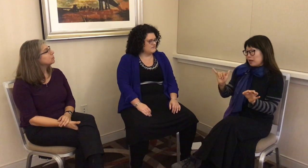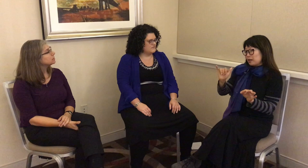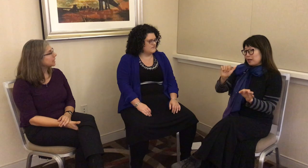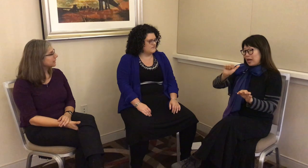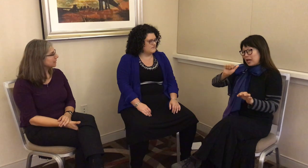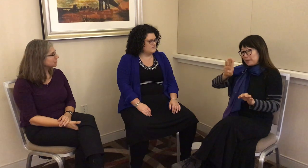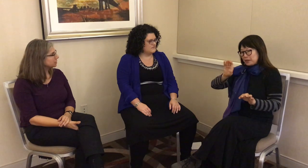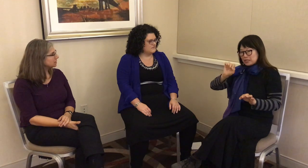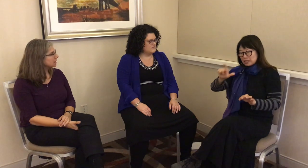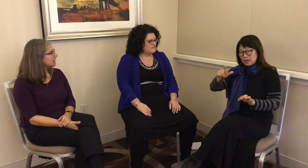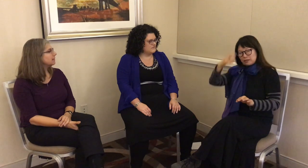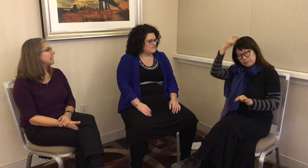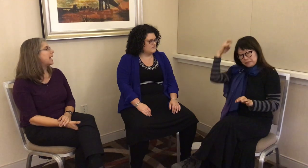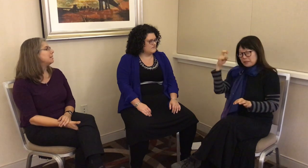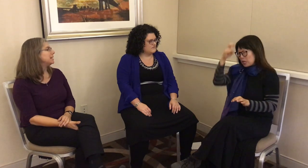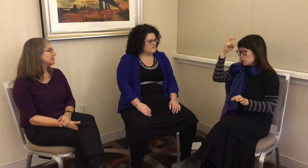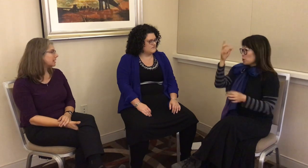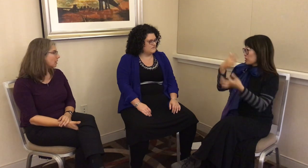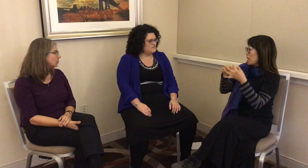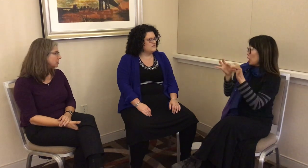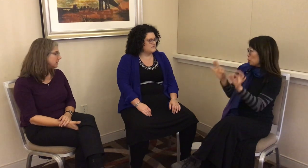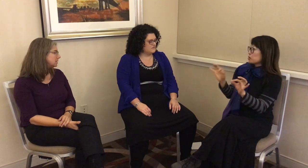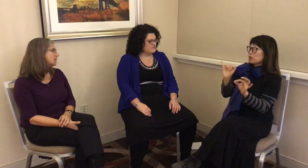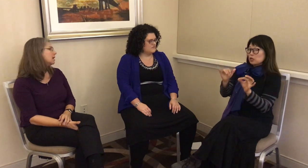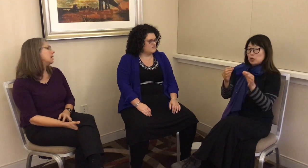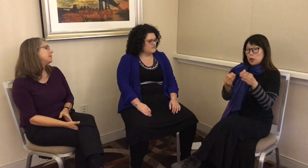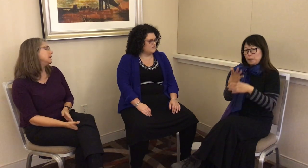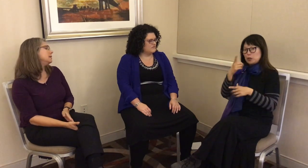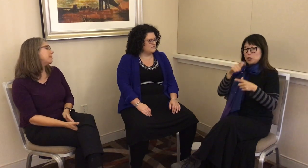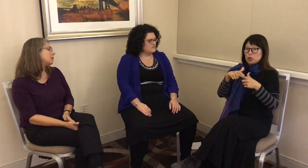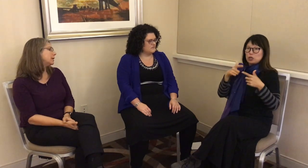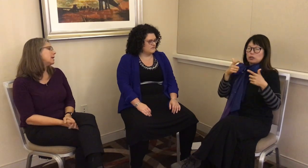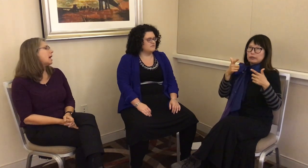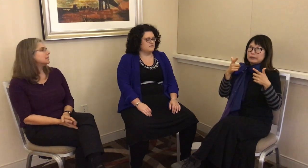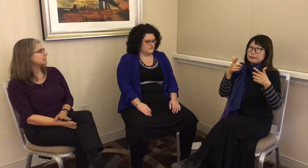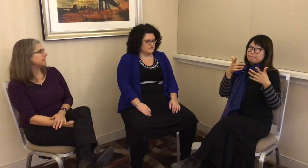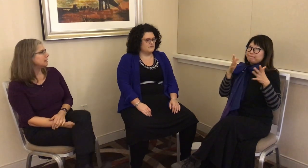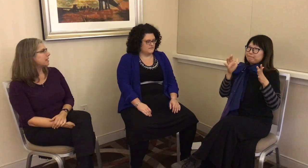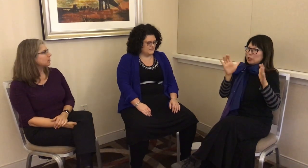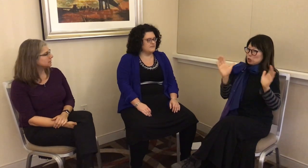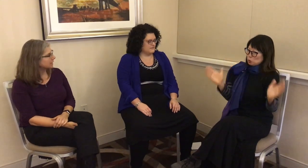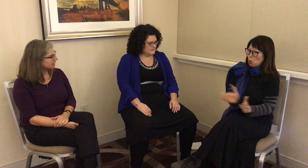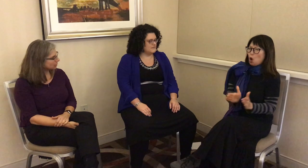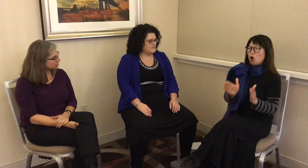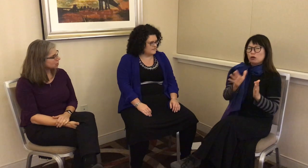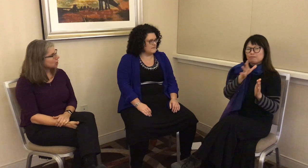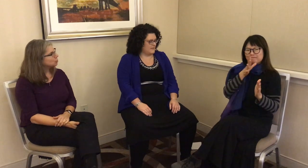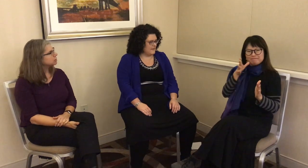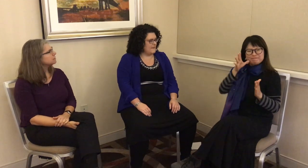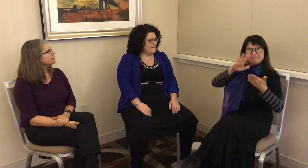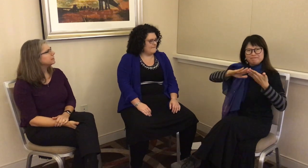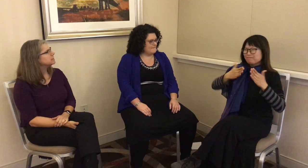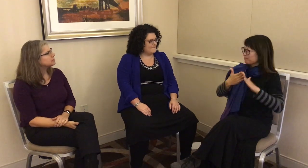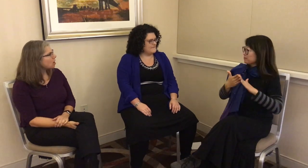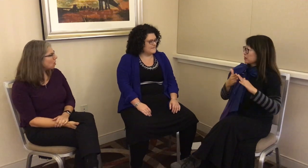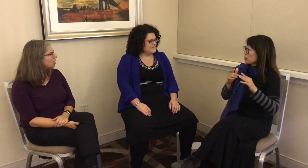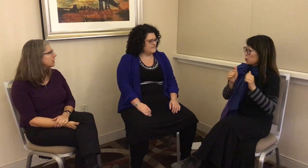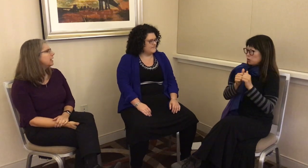sign languages like ABSL, which is the Al-Sayyid Bedouin Sign Language, which is a very small